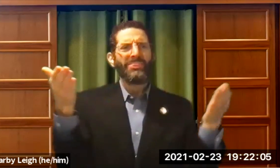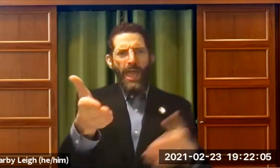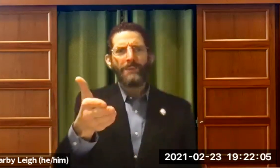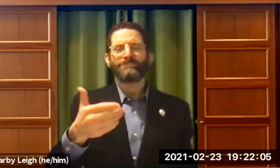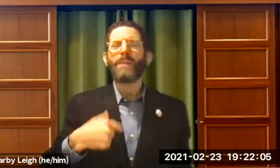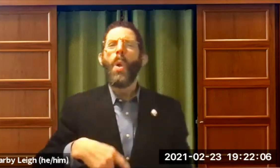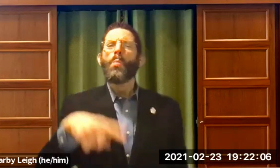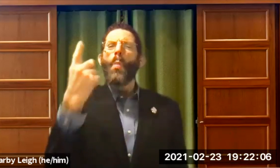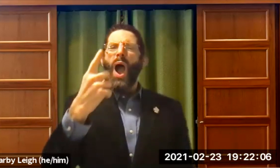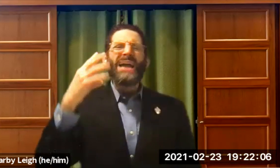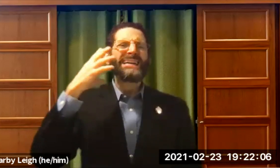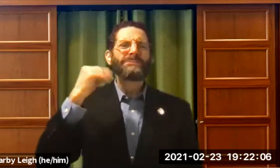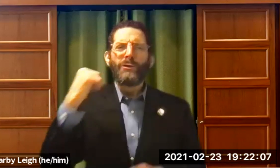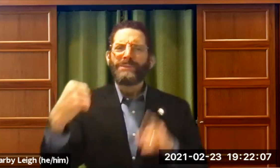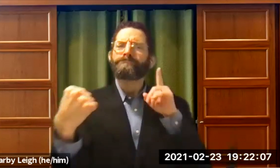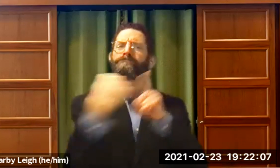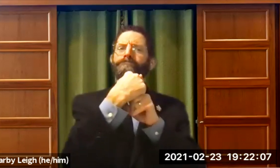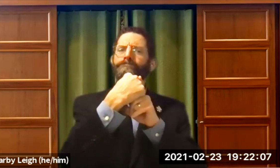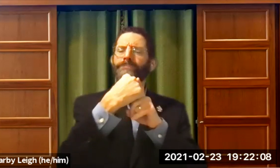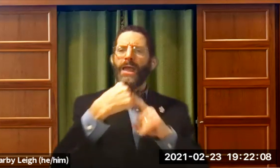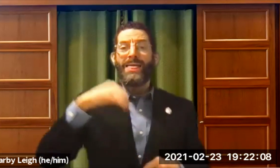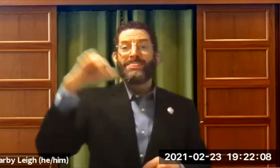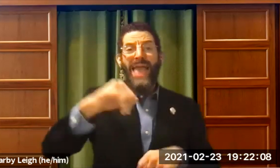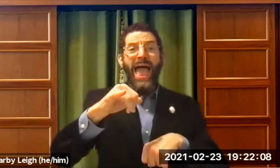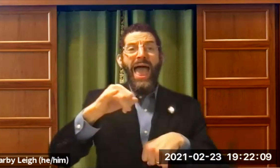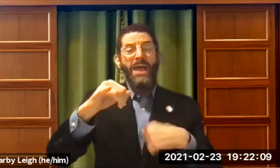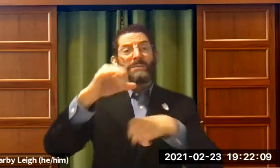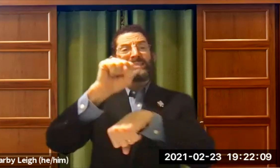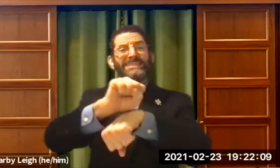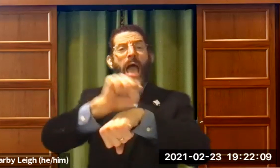and sign, family members were there. And one experience hit me